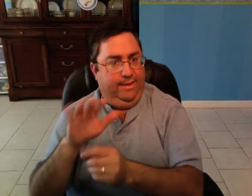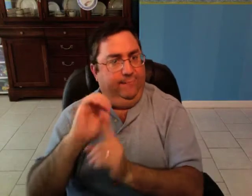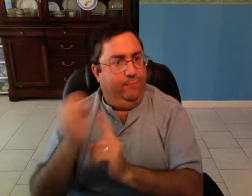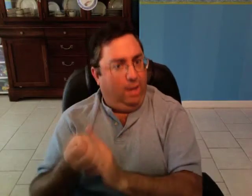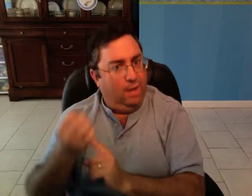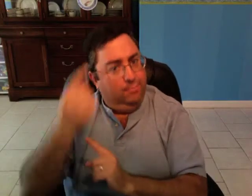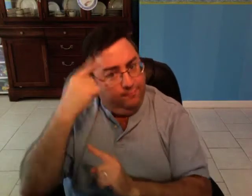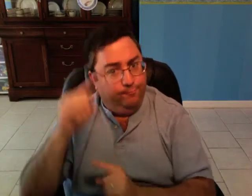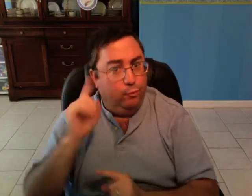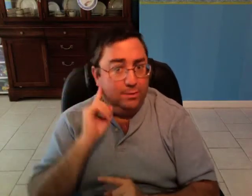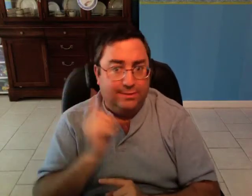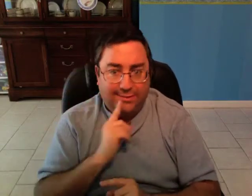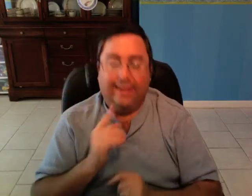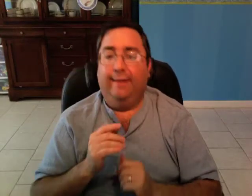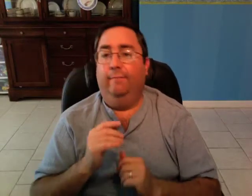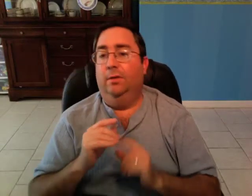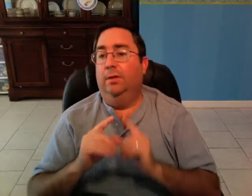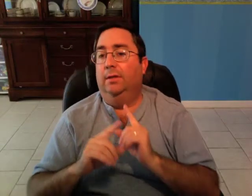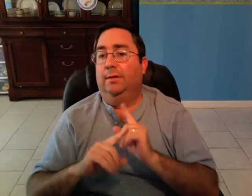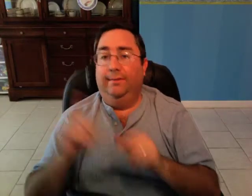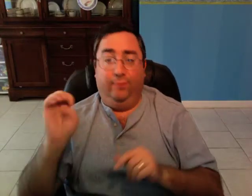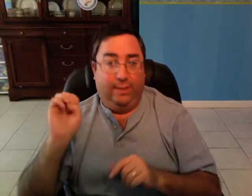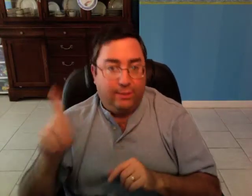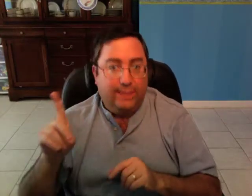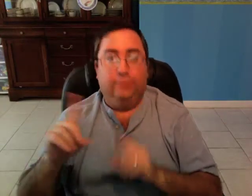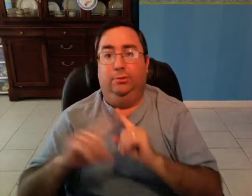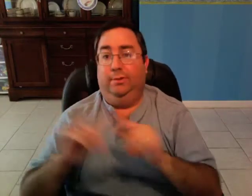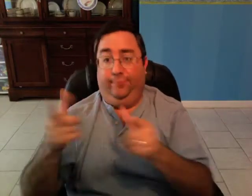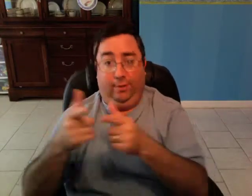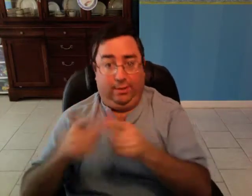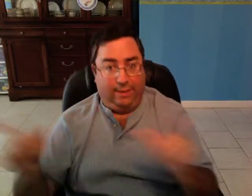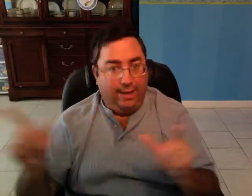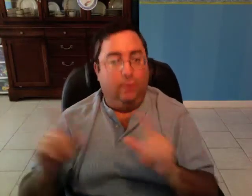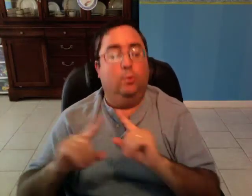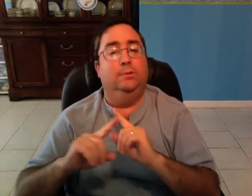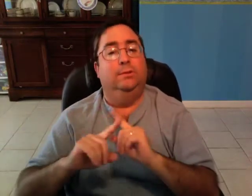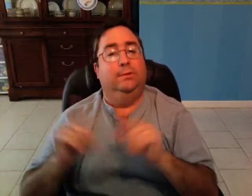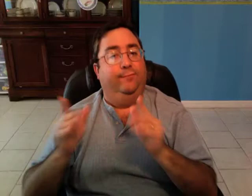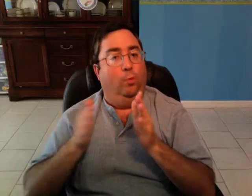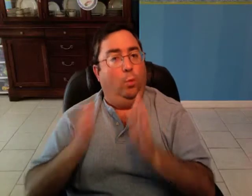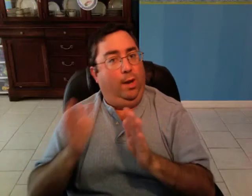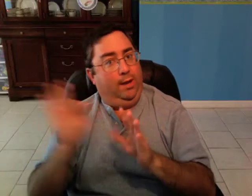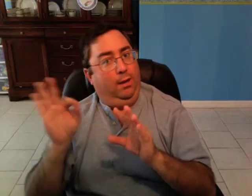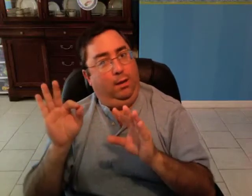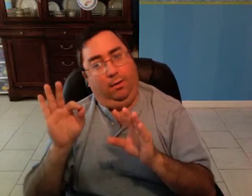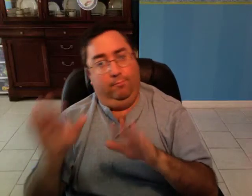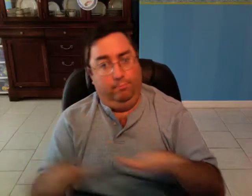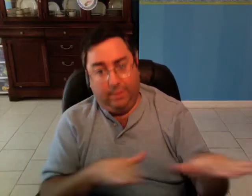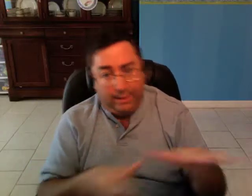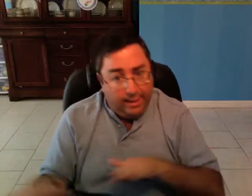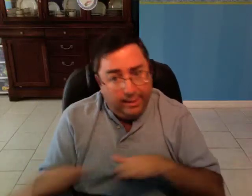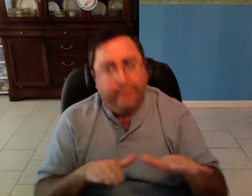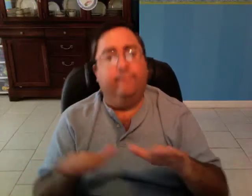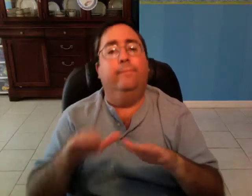with a different education and language, different way of behaving,